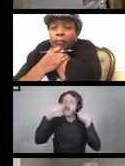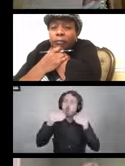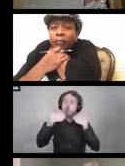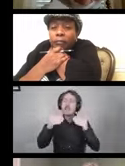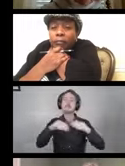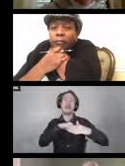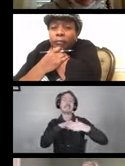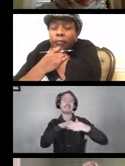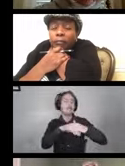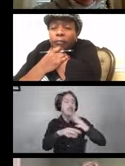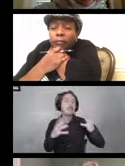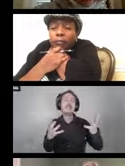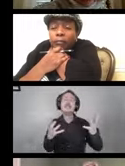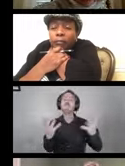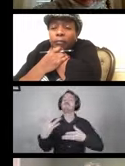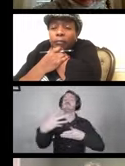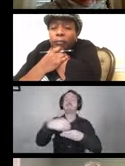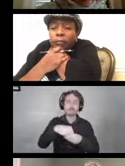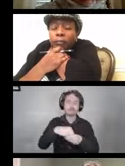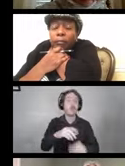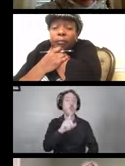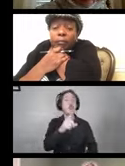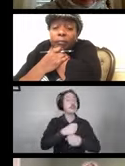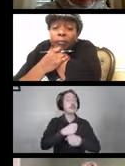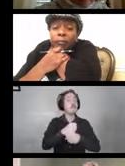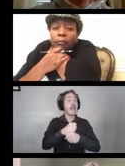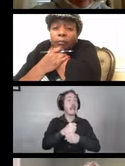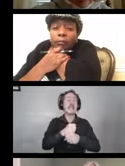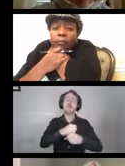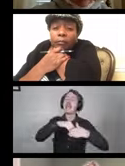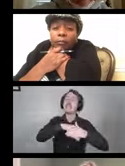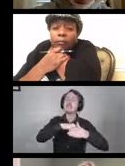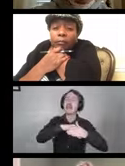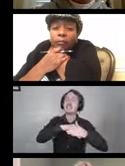and really making, as we see it, accessibility made smart.